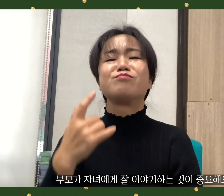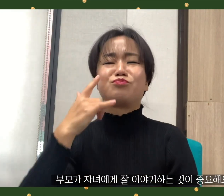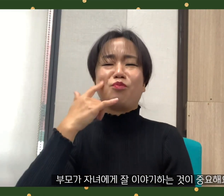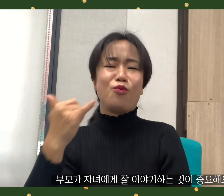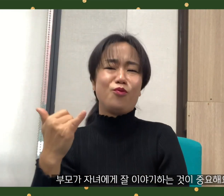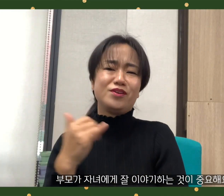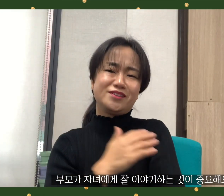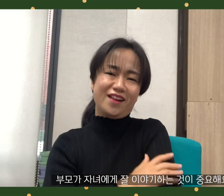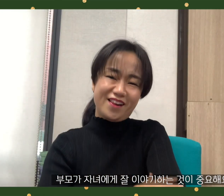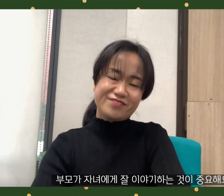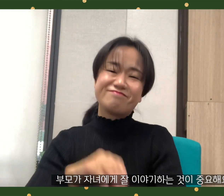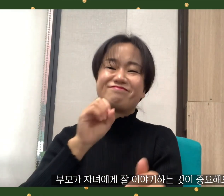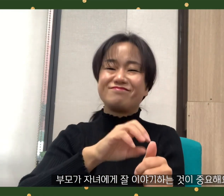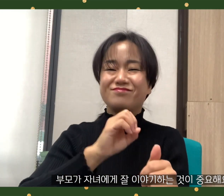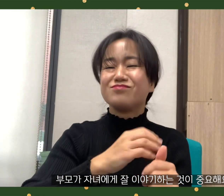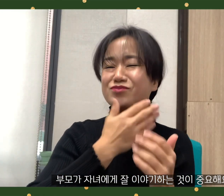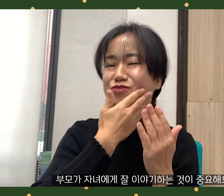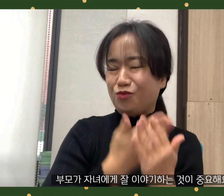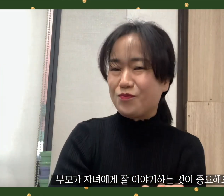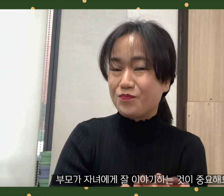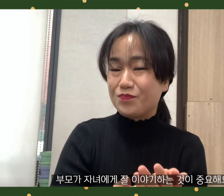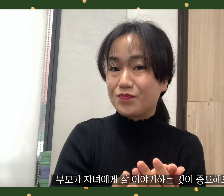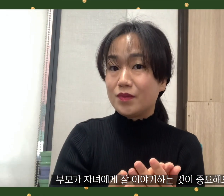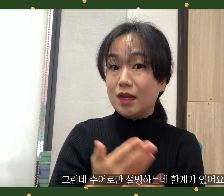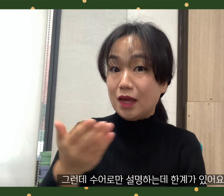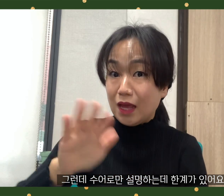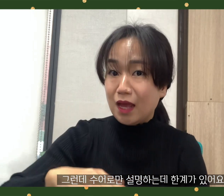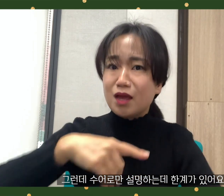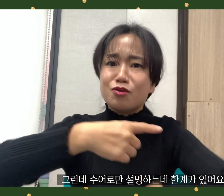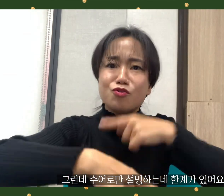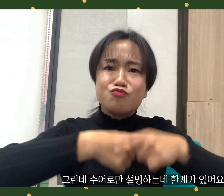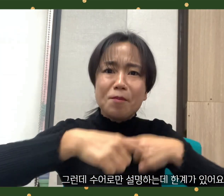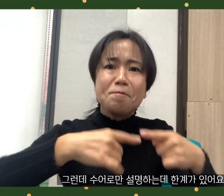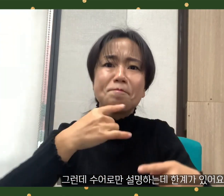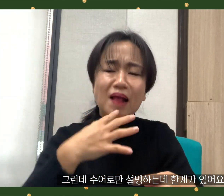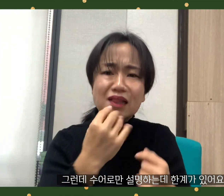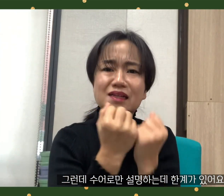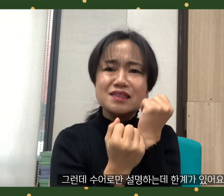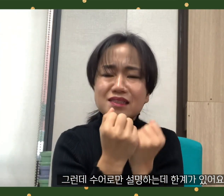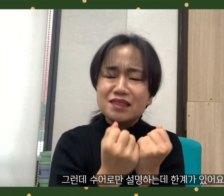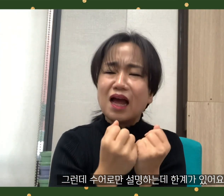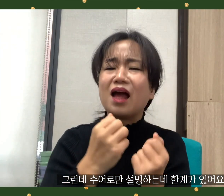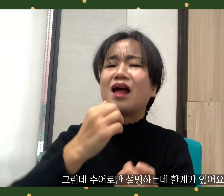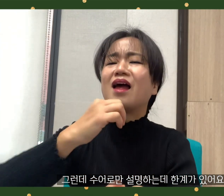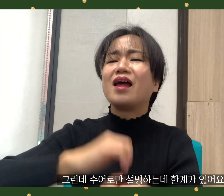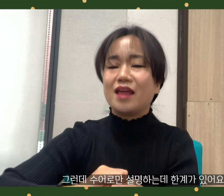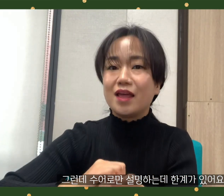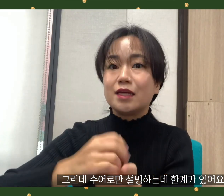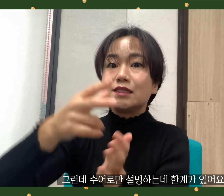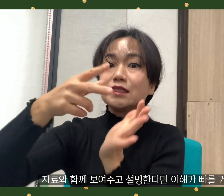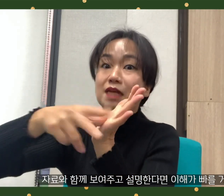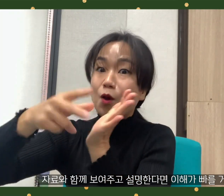it's important for parents to talk to their children well. However, there is a limit to explaining only in sign language.